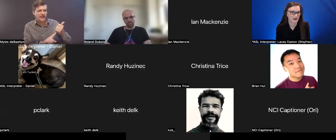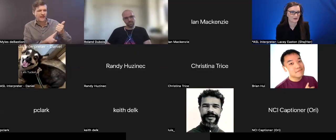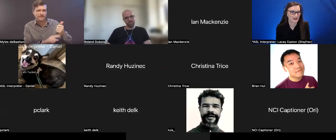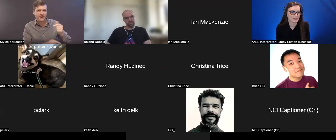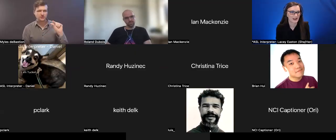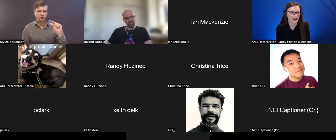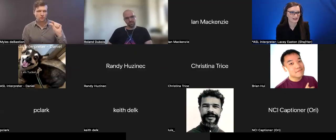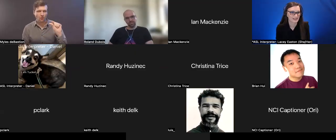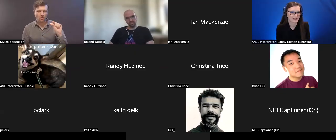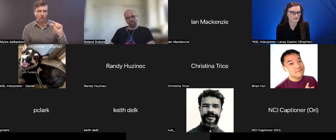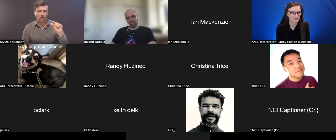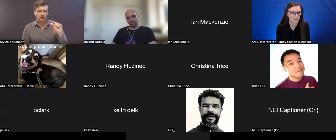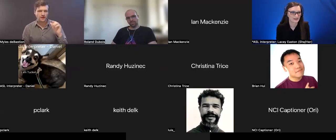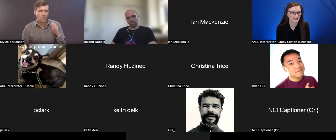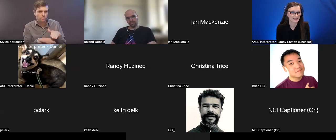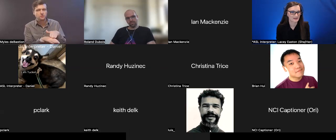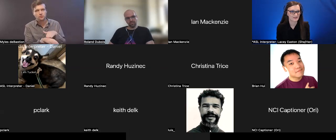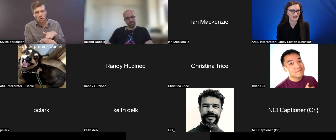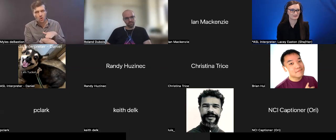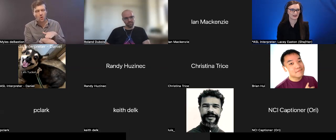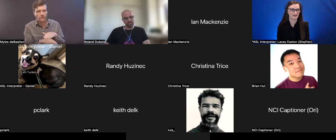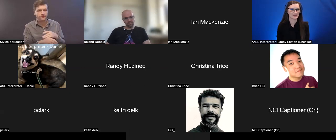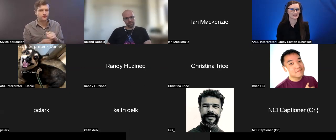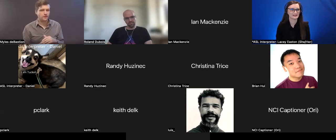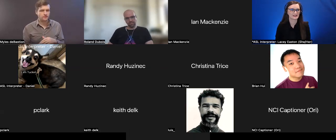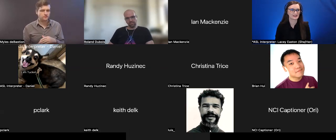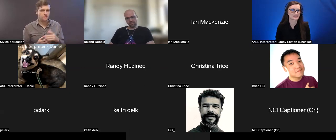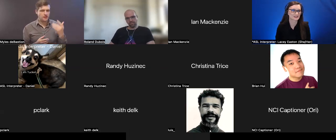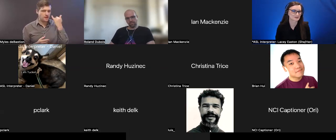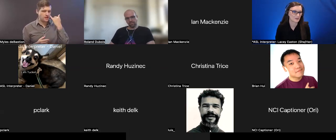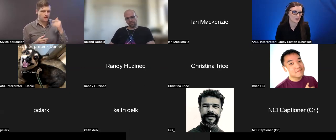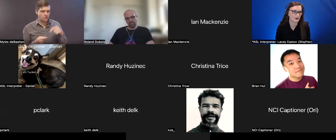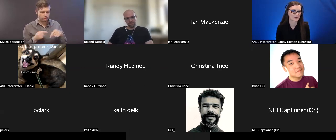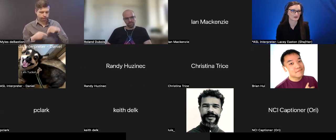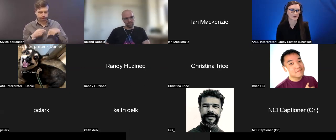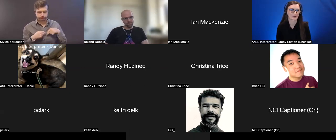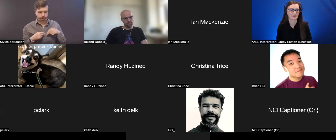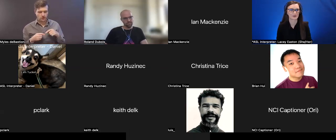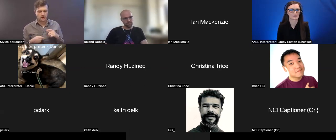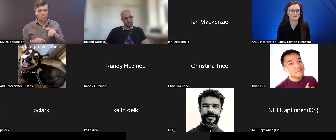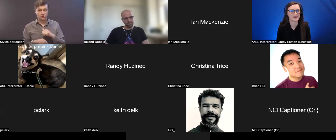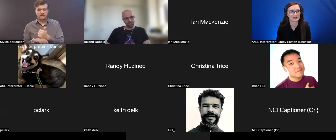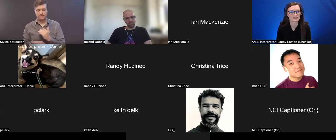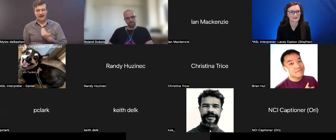other hacks that I've joined. They have had very small or have been very slow